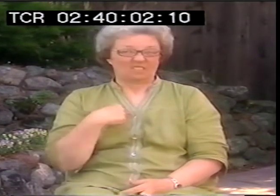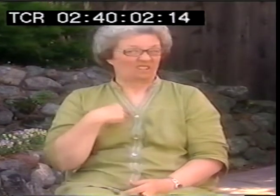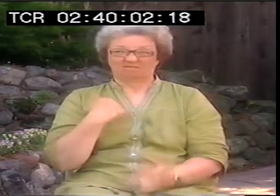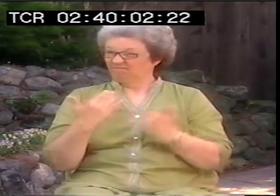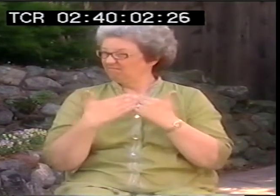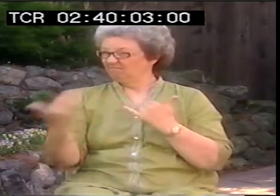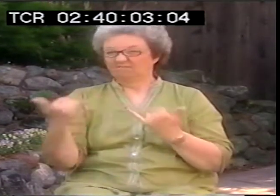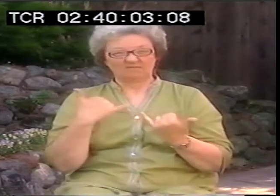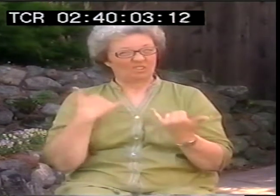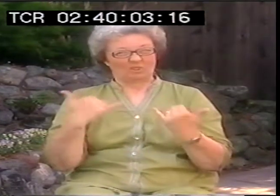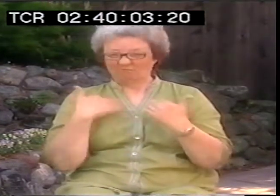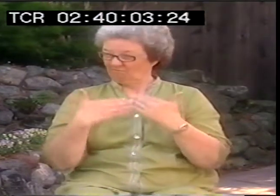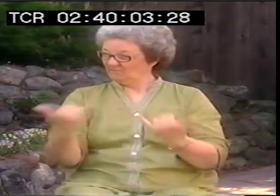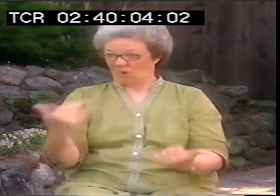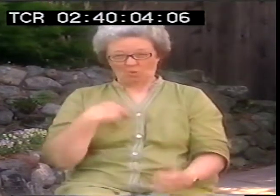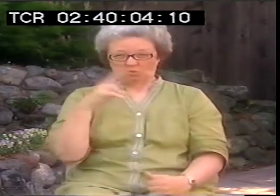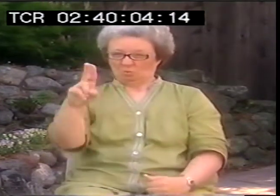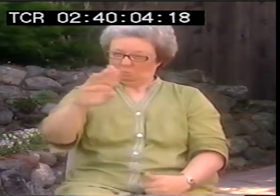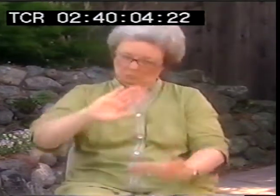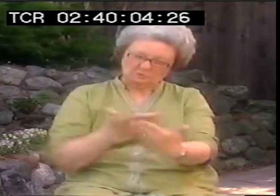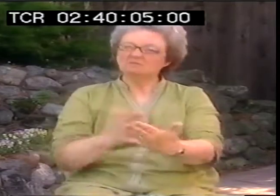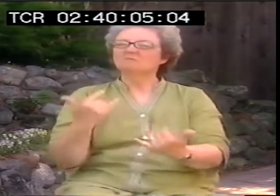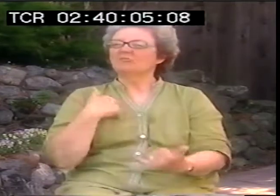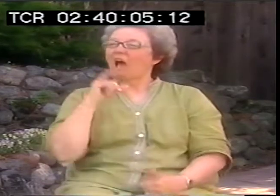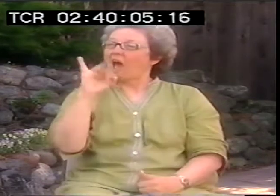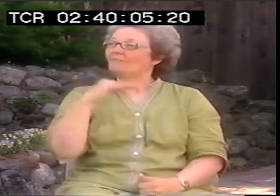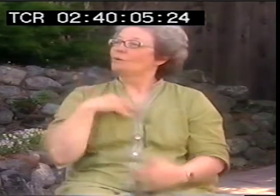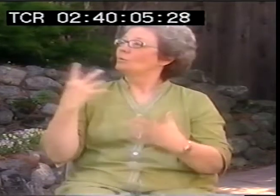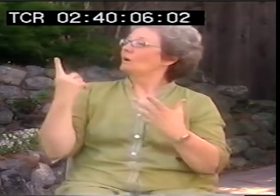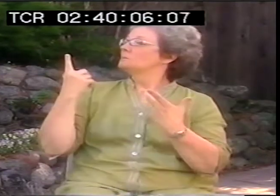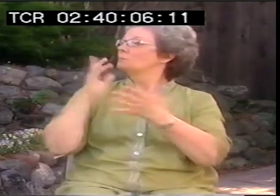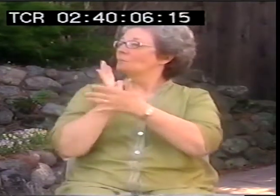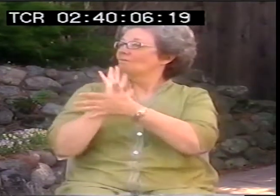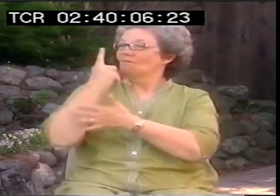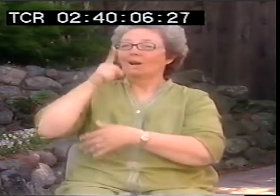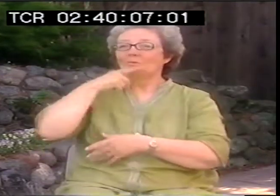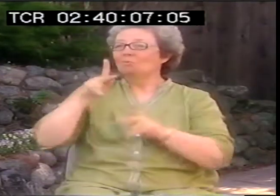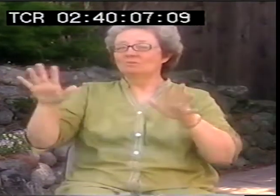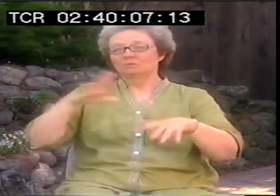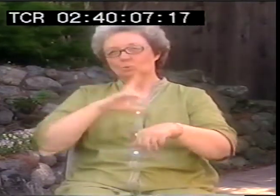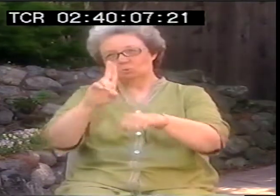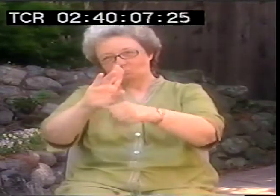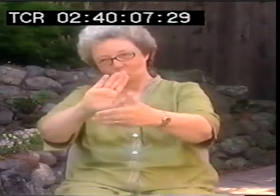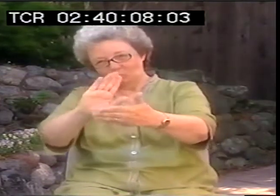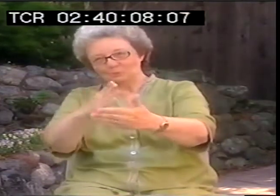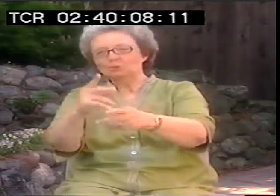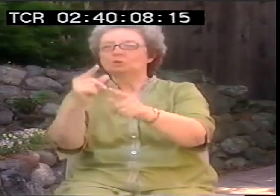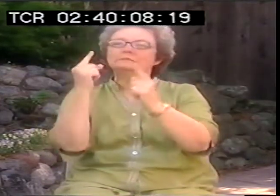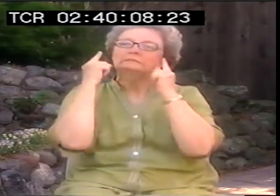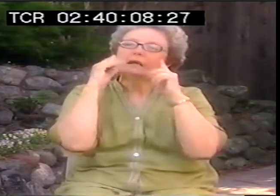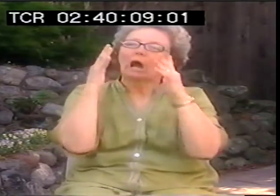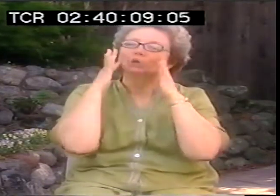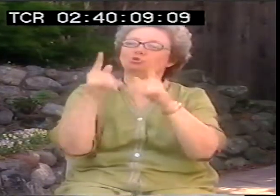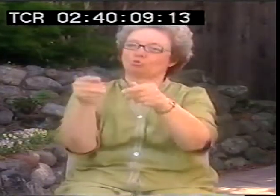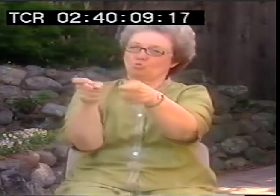I know that if movies are for hearing folks, they have to have music. I know that they're really controlled-- hearing people are controlled by music.